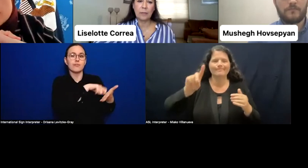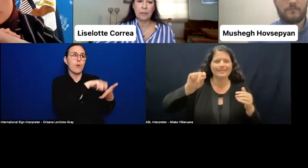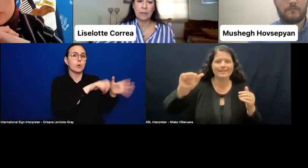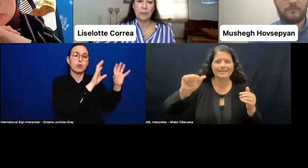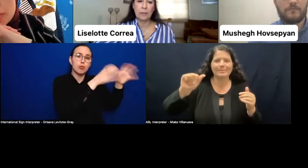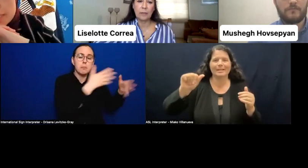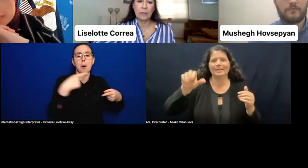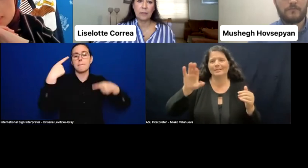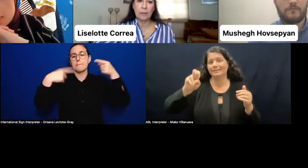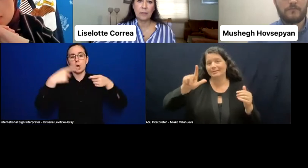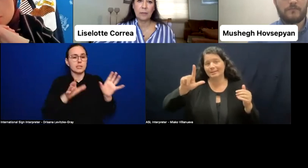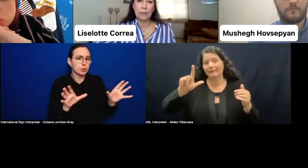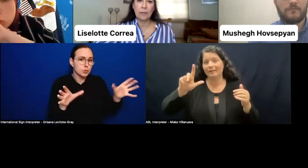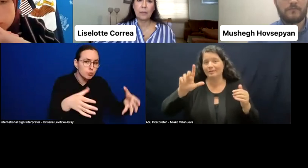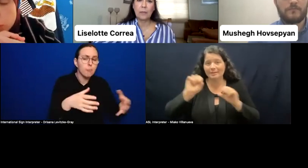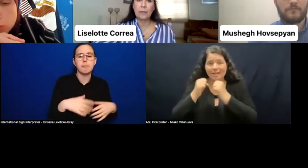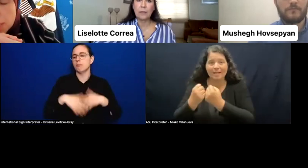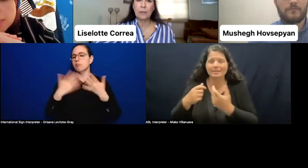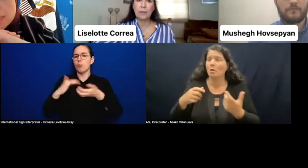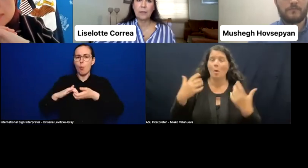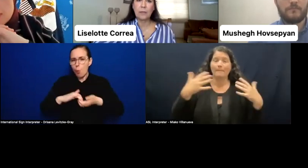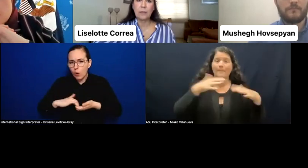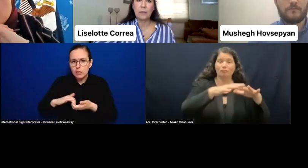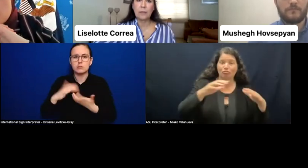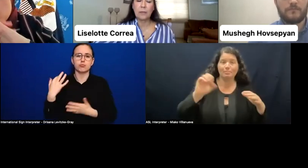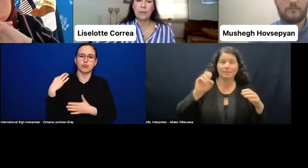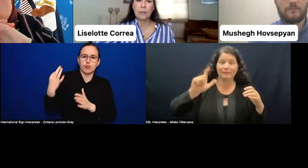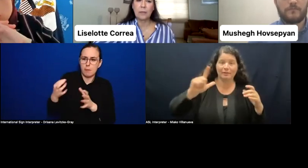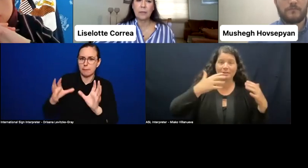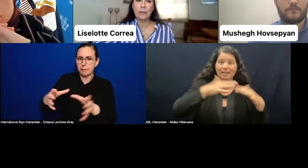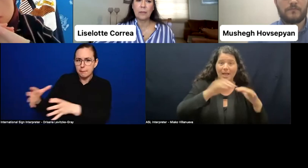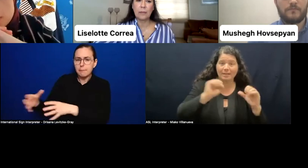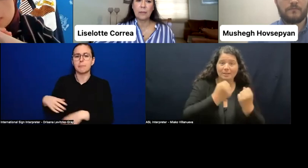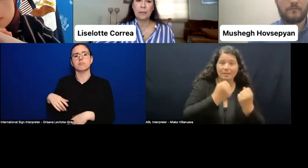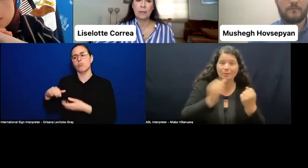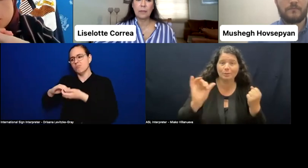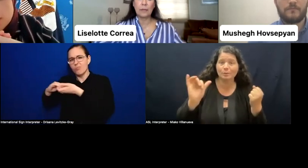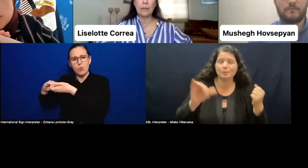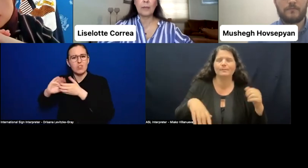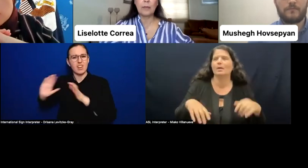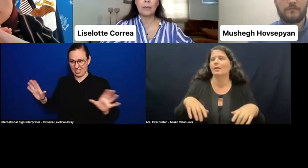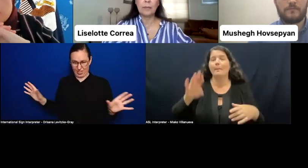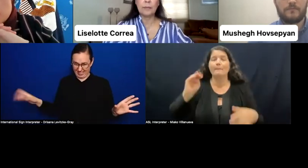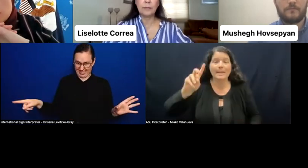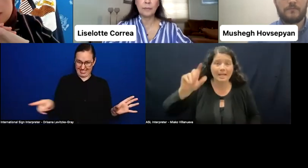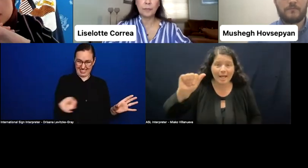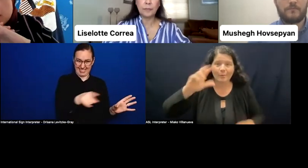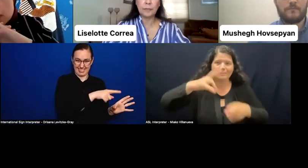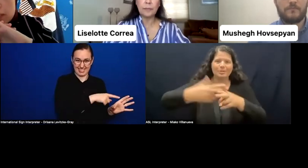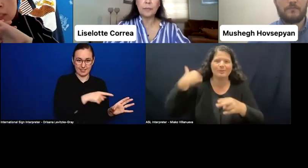I would also add in mainstream civil societies, mentioned earlier media-- the media sector. To be honest, every single sector